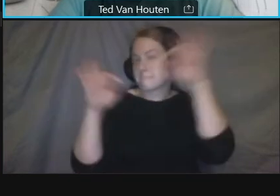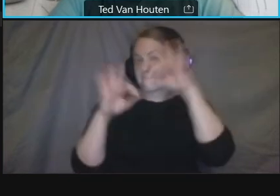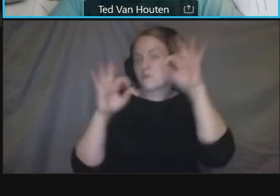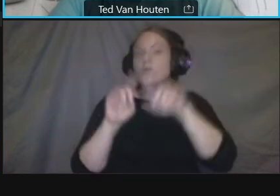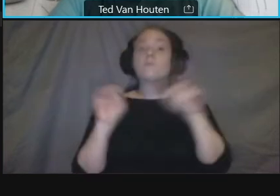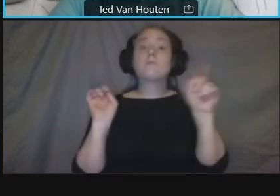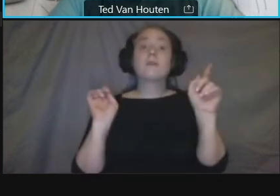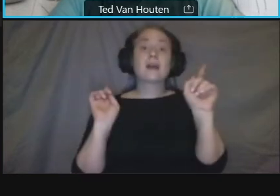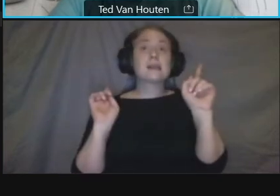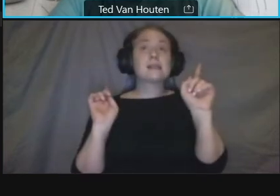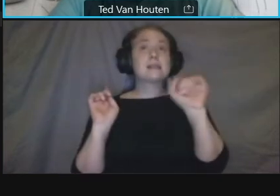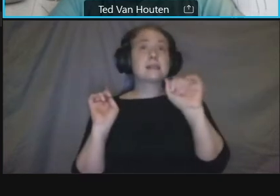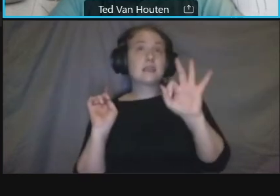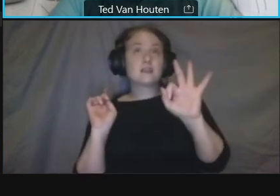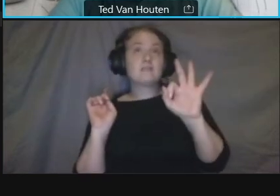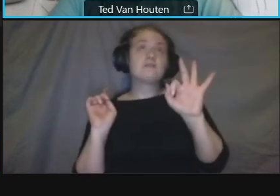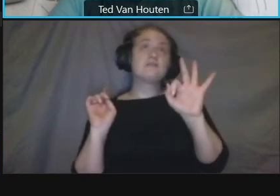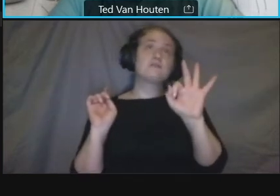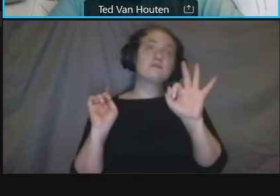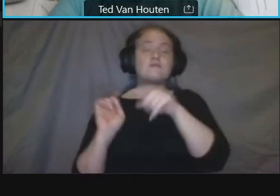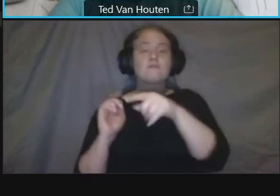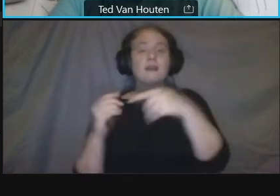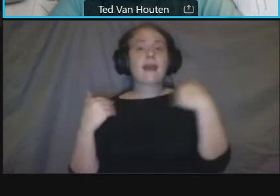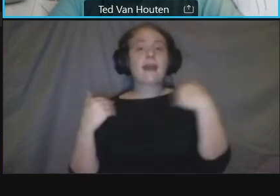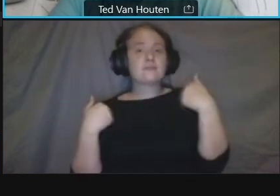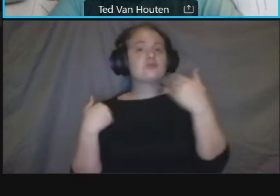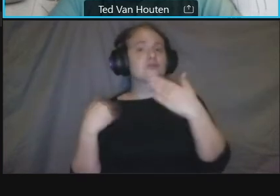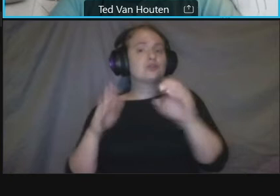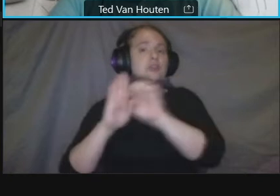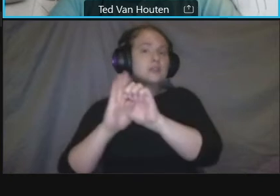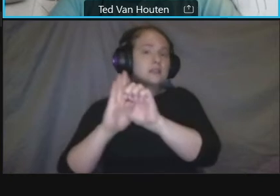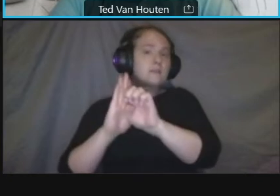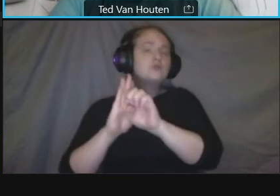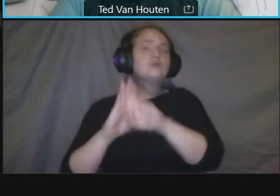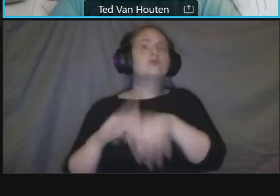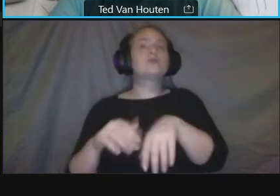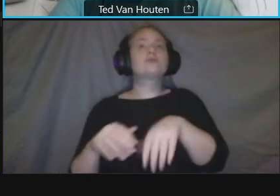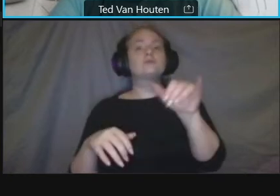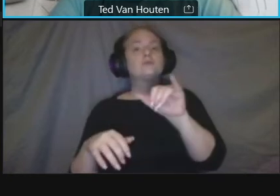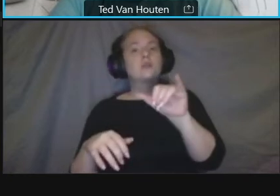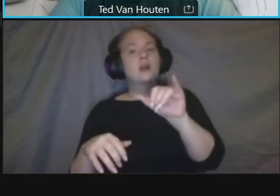um are in other parts of the district or in other parts of the metro area um if there's something